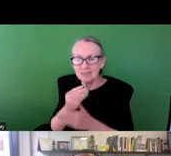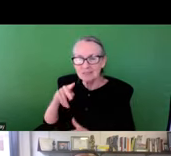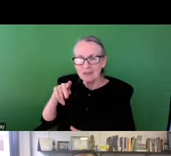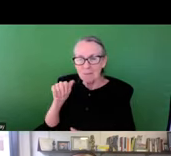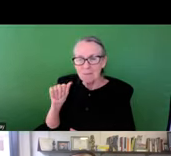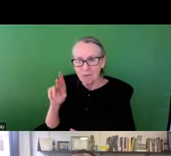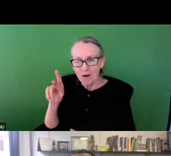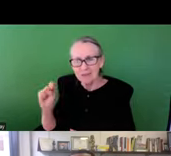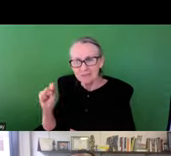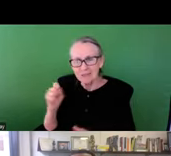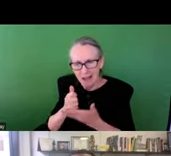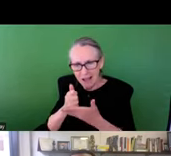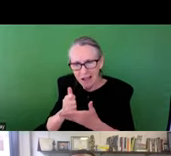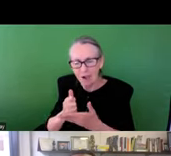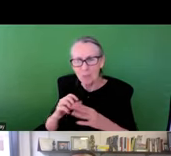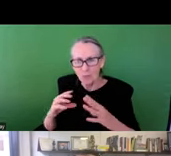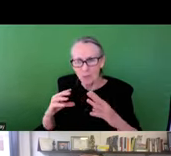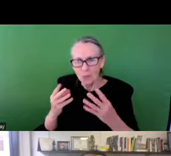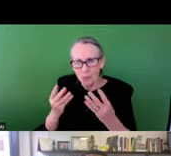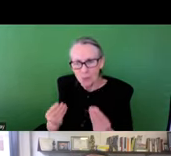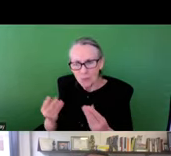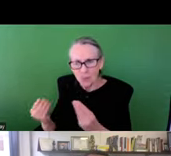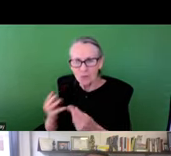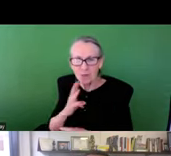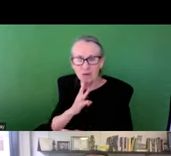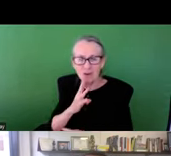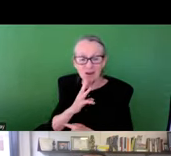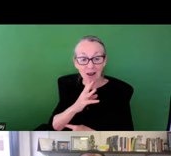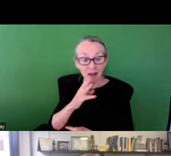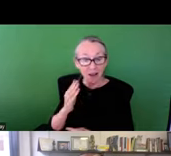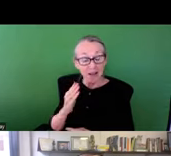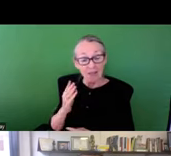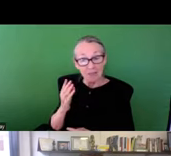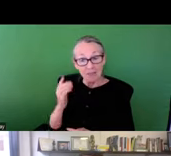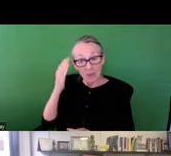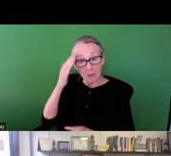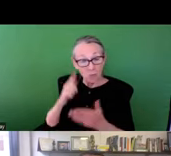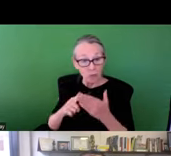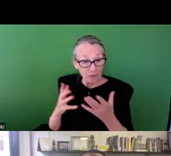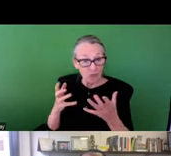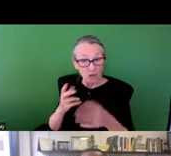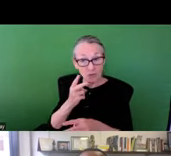green space as well as recreational community, other community gardens and parks. They also understand what types of things